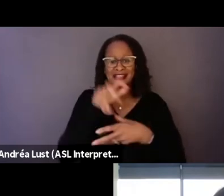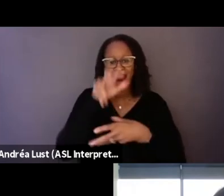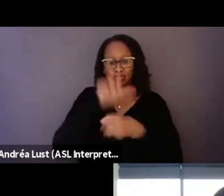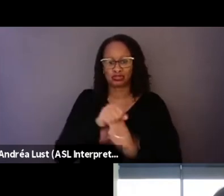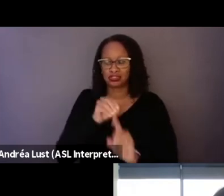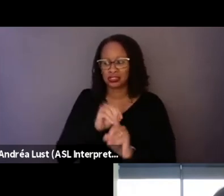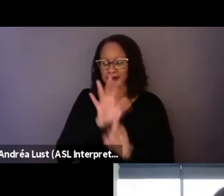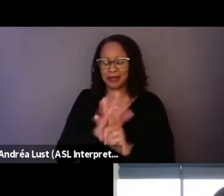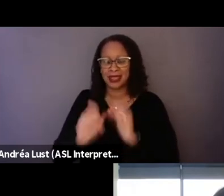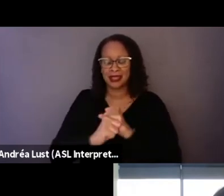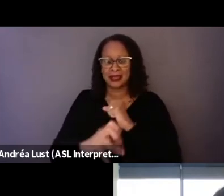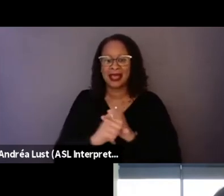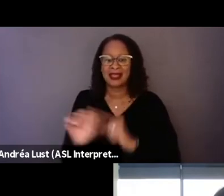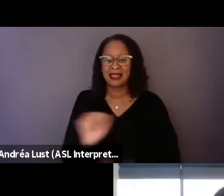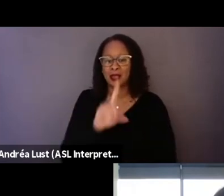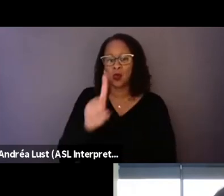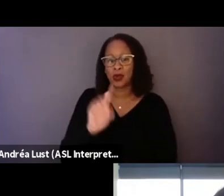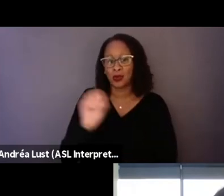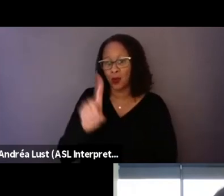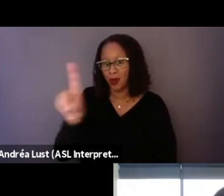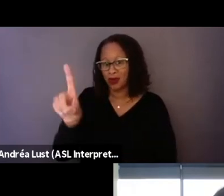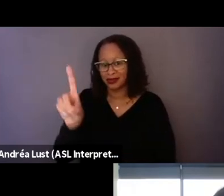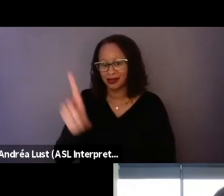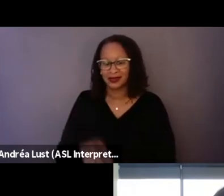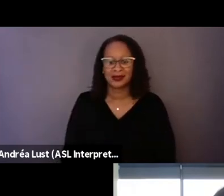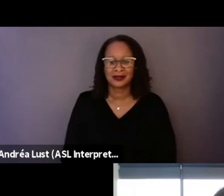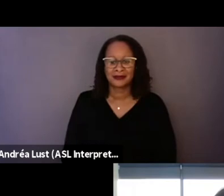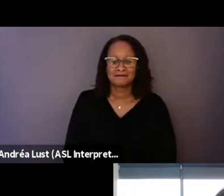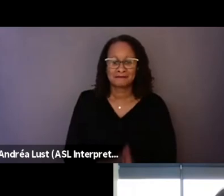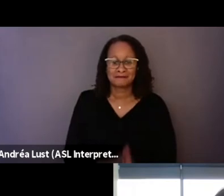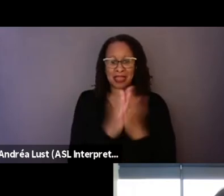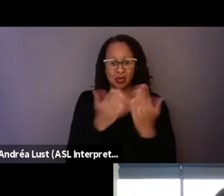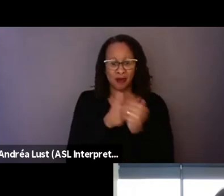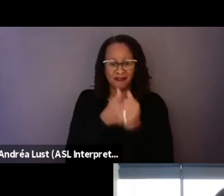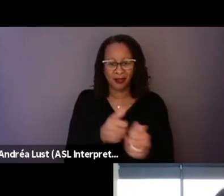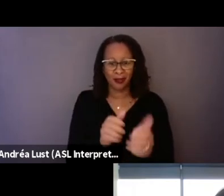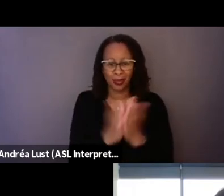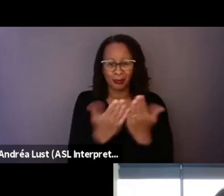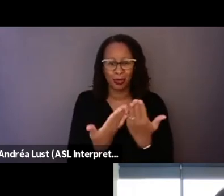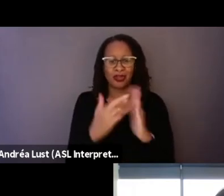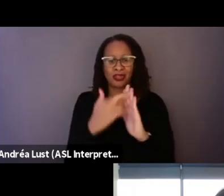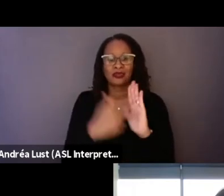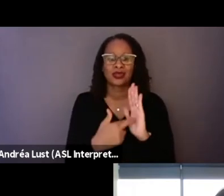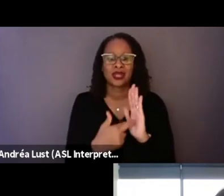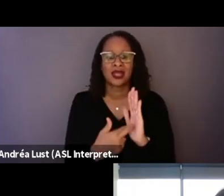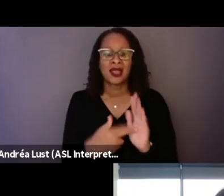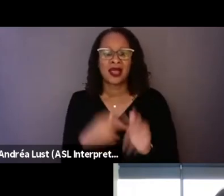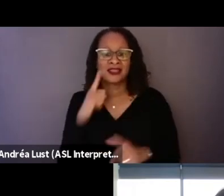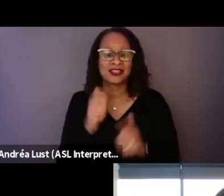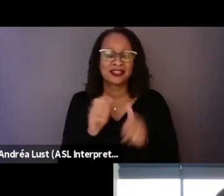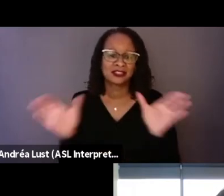like one-on-one manual. So I think it's a driving force for the process